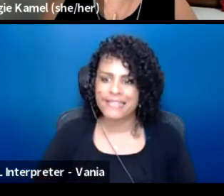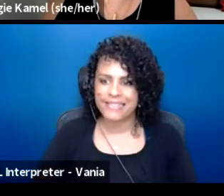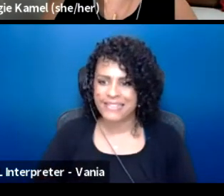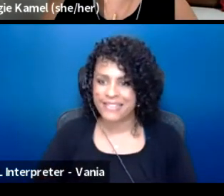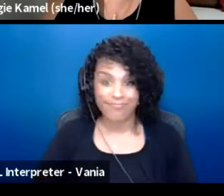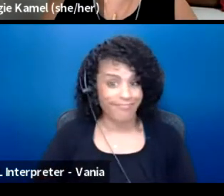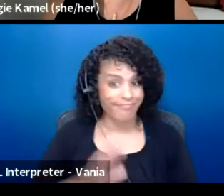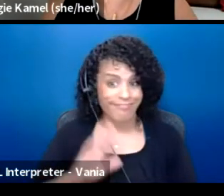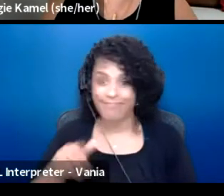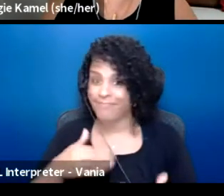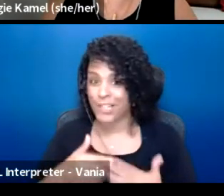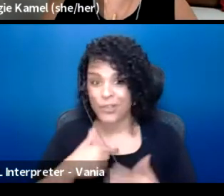All I have to say to that is yes.